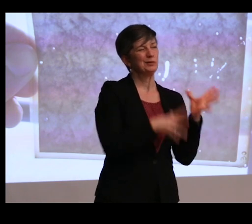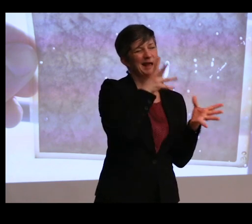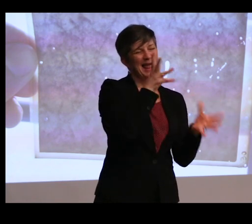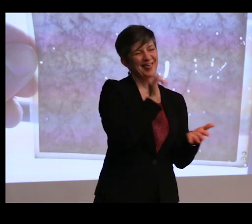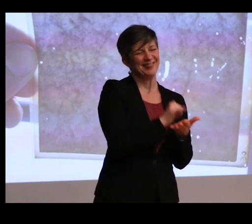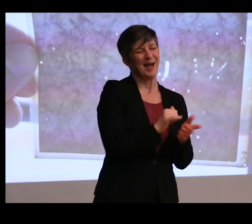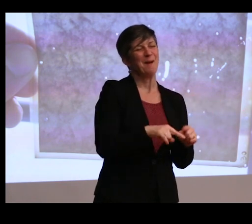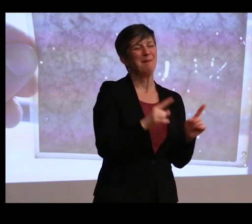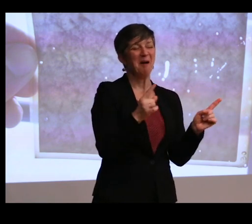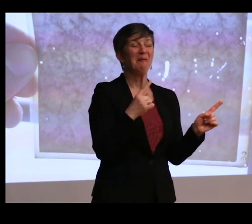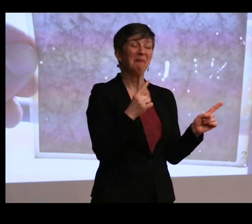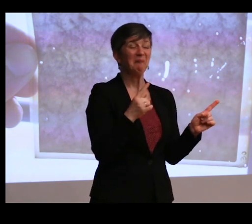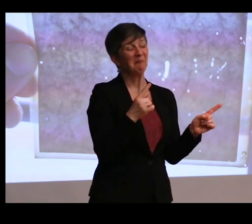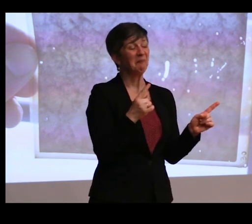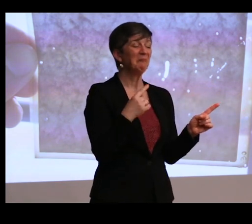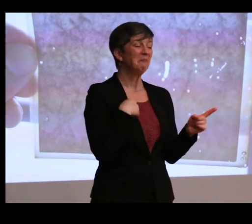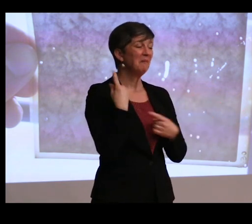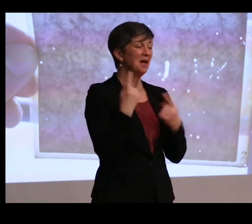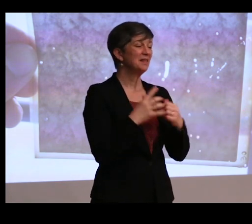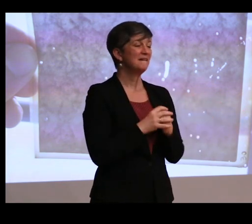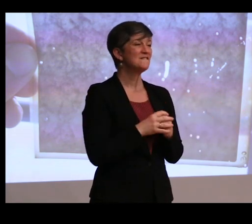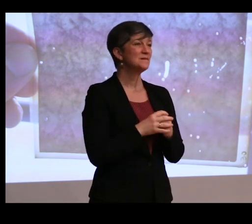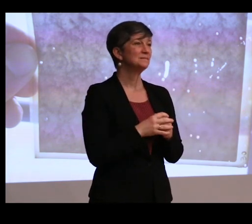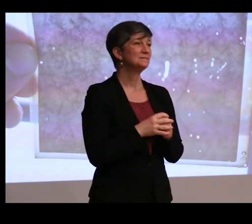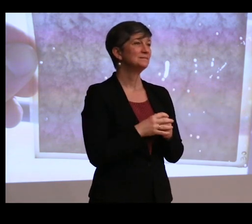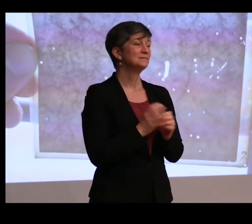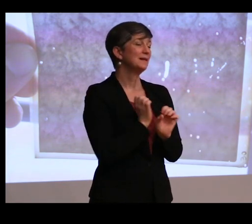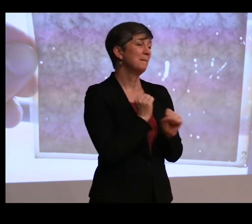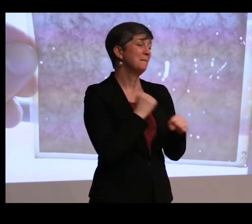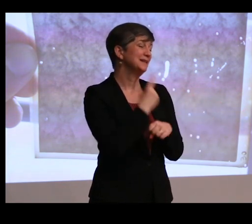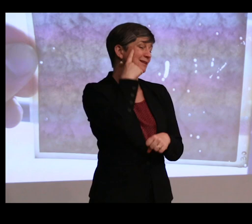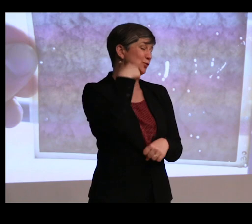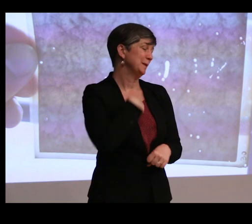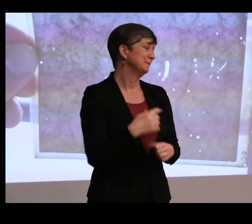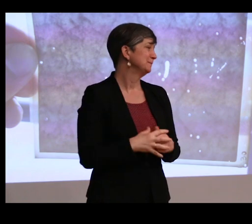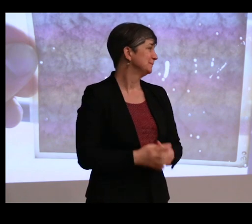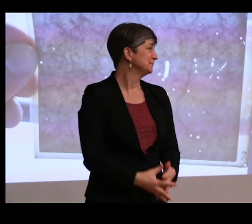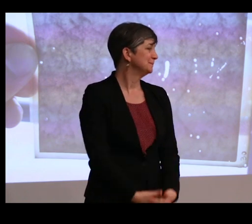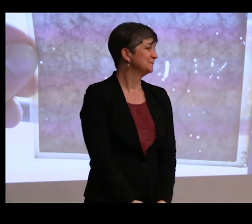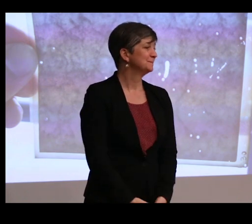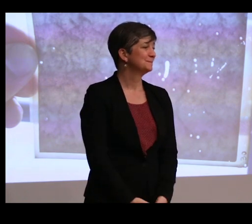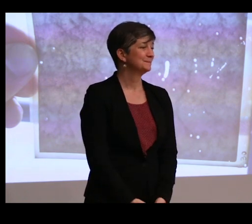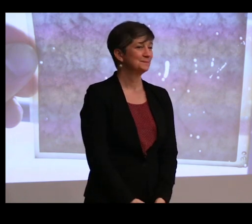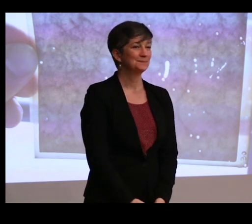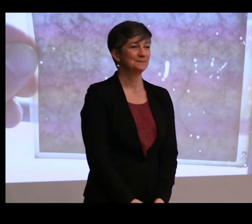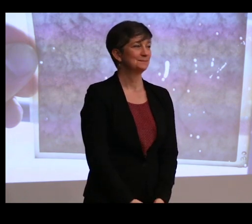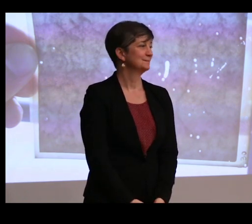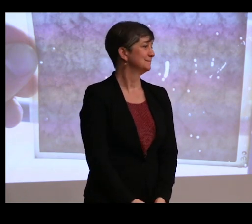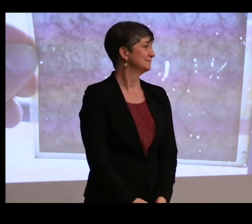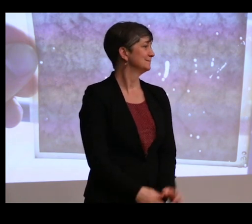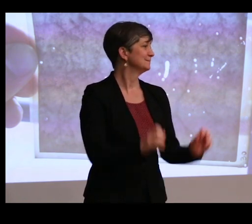But I actually think that makes the most sense to me. OK.